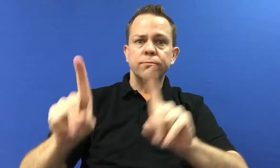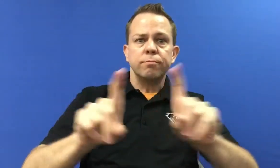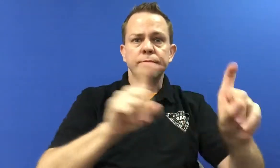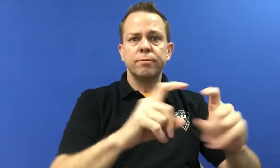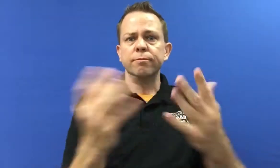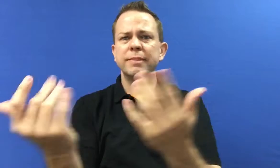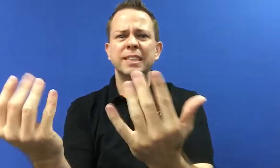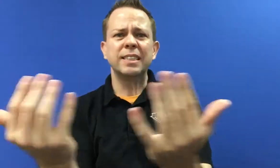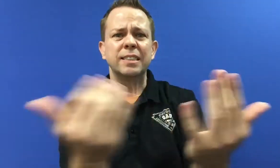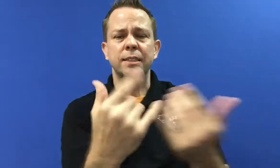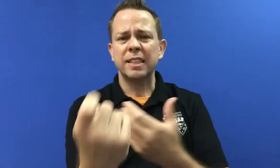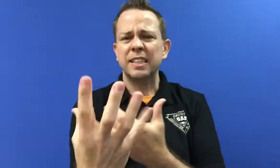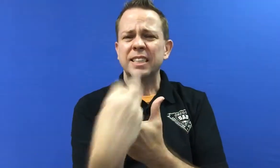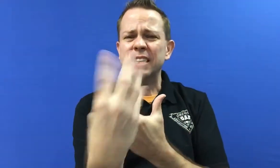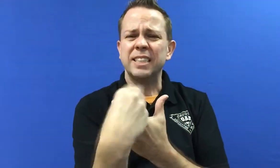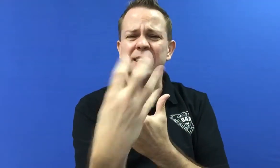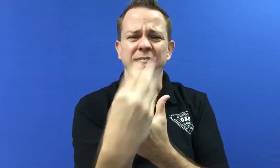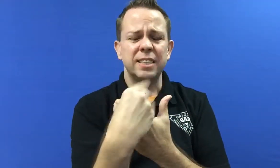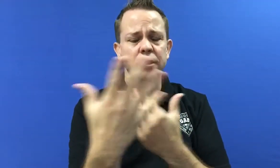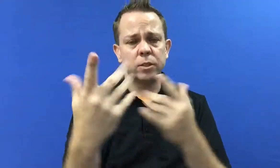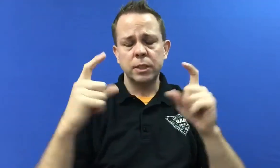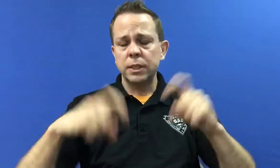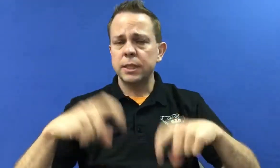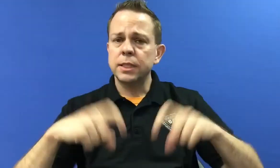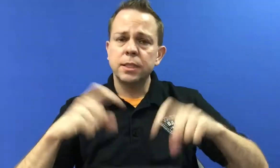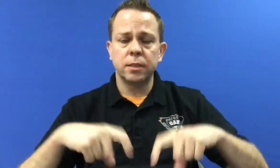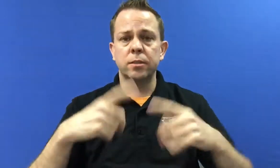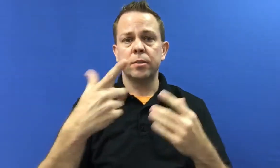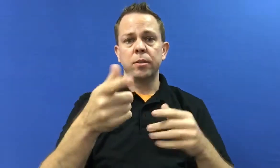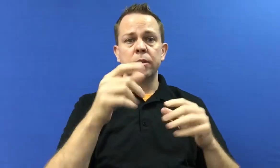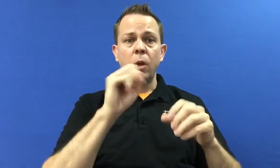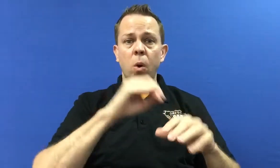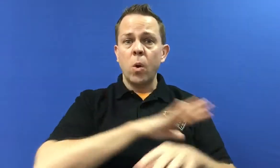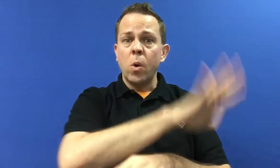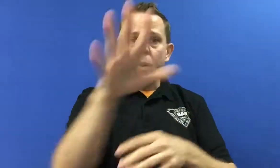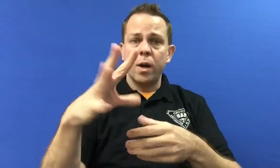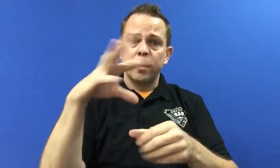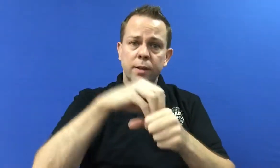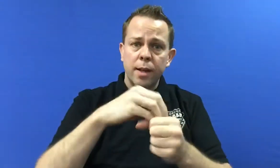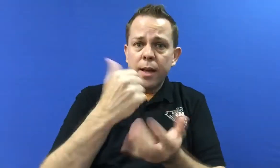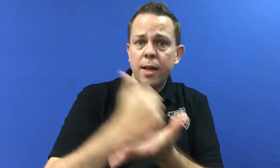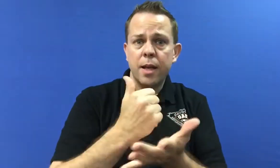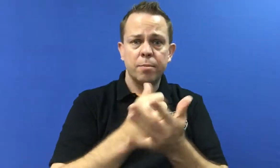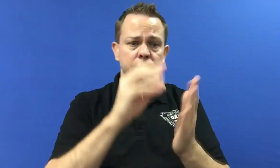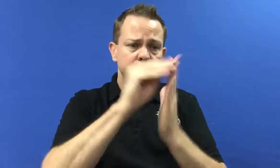We are gathering your input to those questions. We need your input, so everyone can help